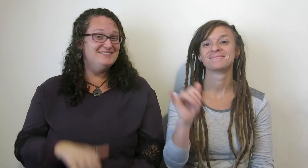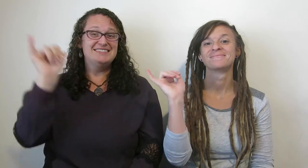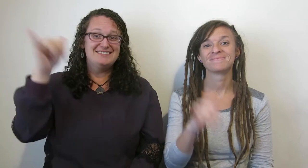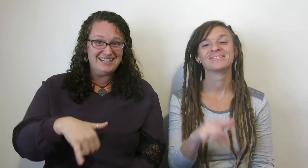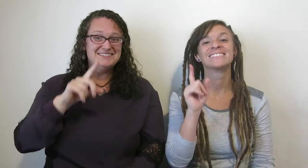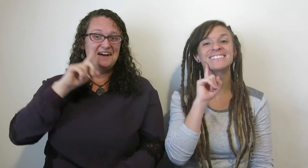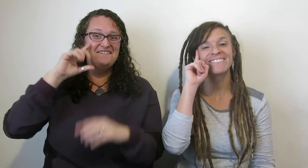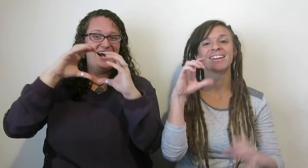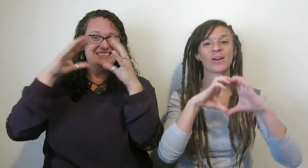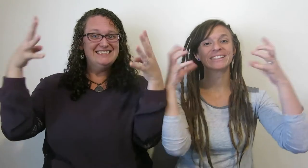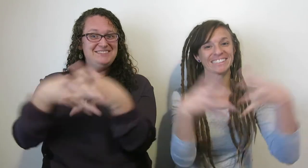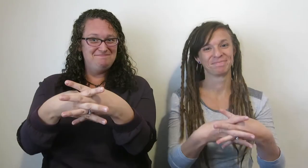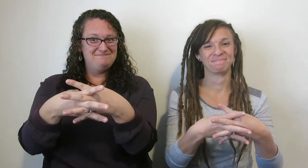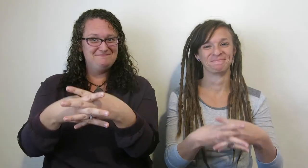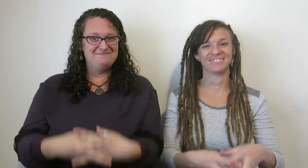That is… DEAF ECOSYSTEM.